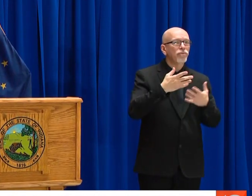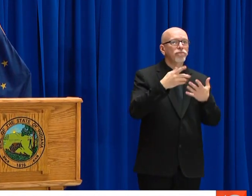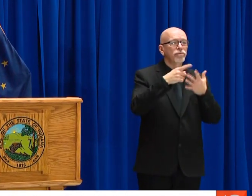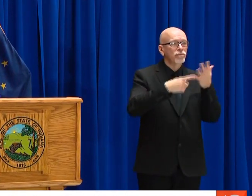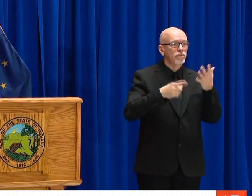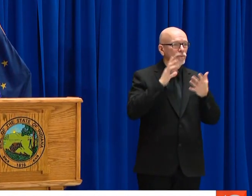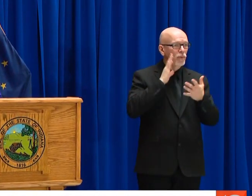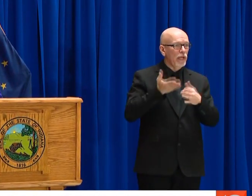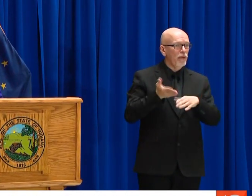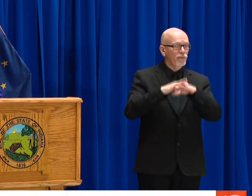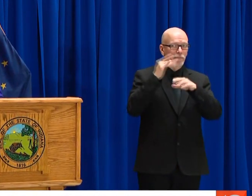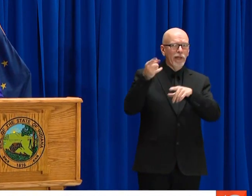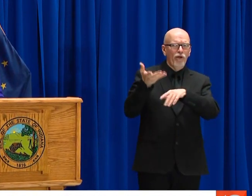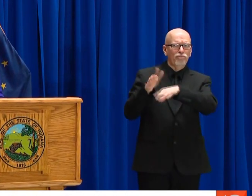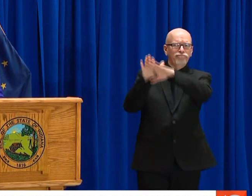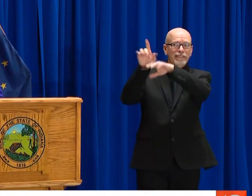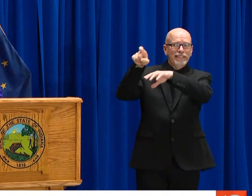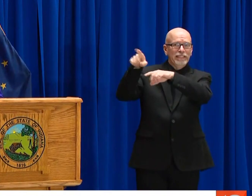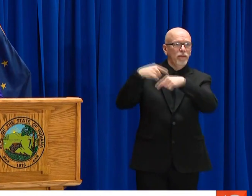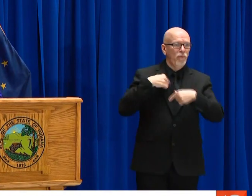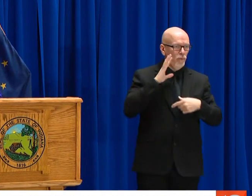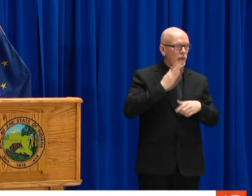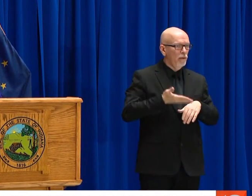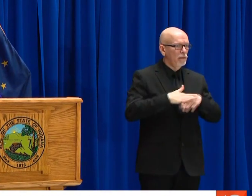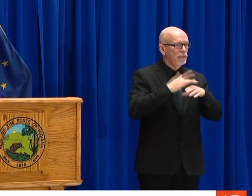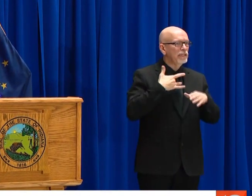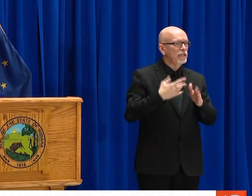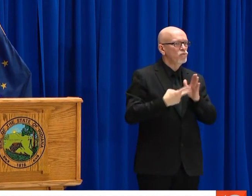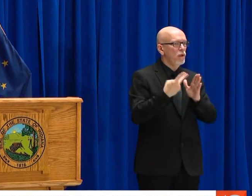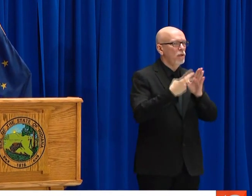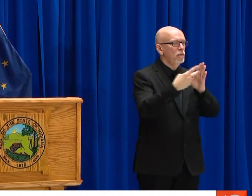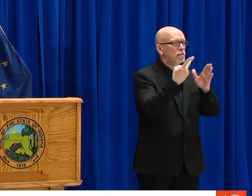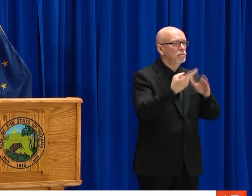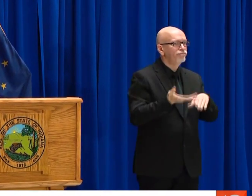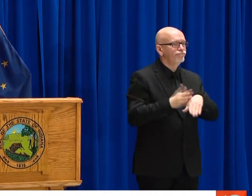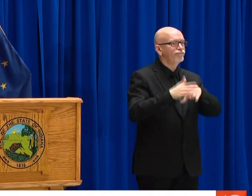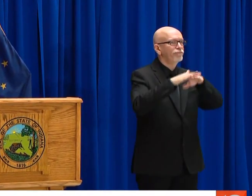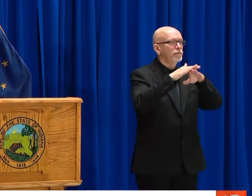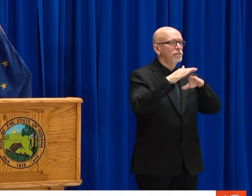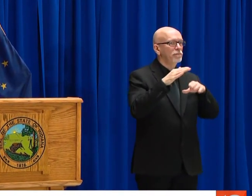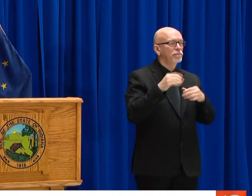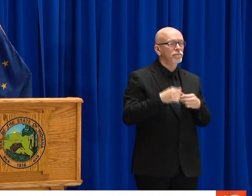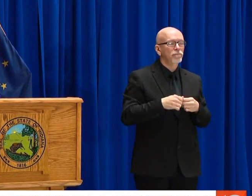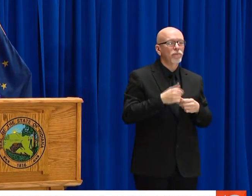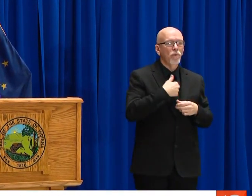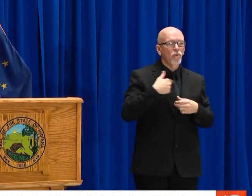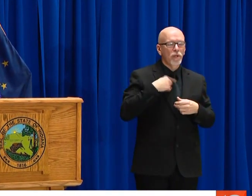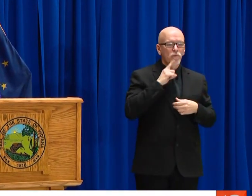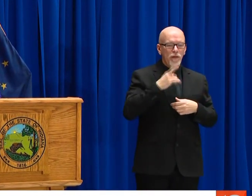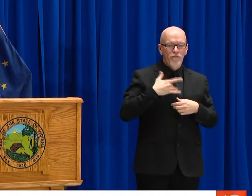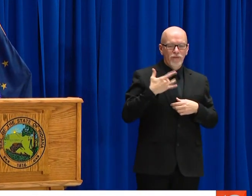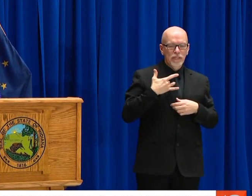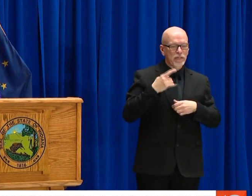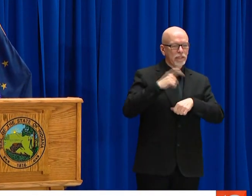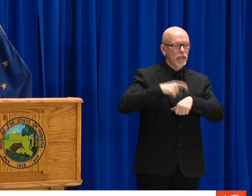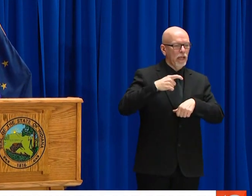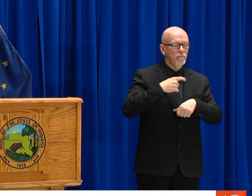WE CAN SEE THAT THAT NEED FOR ICU BEDS AND VENTILATORS AND ALL THOSE OTHER THINGS INCREASES.